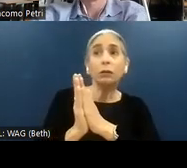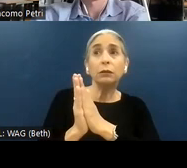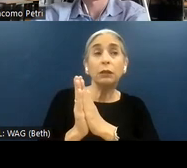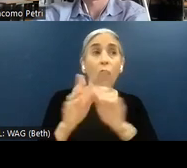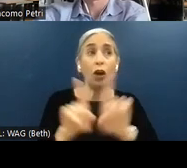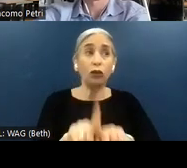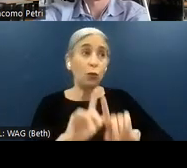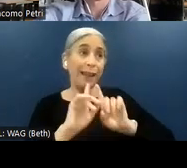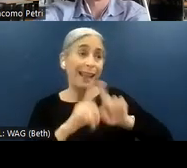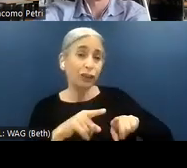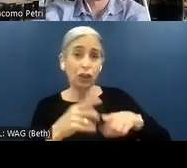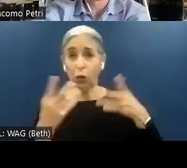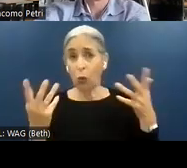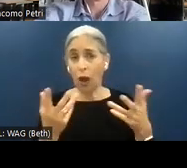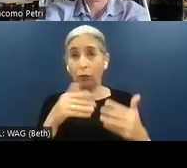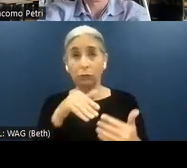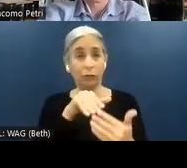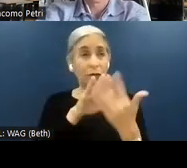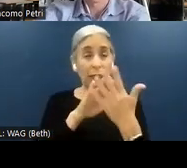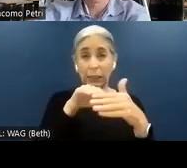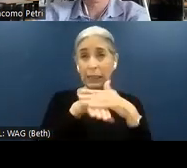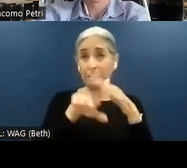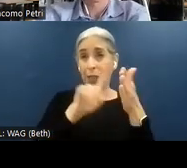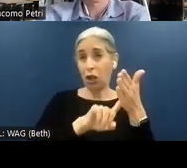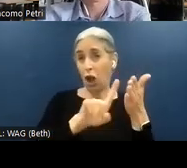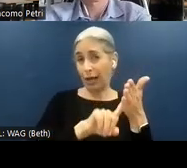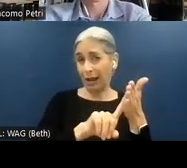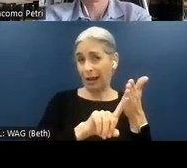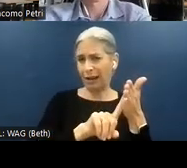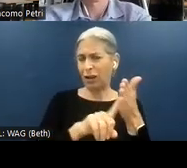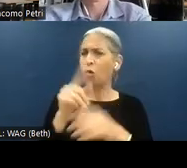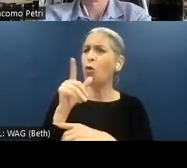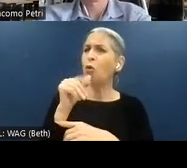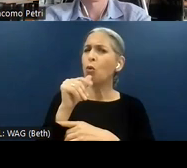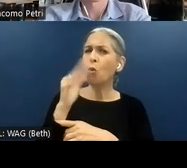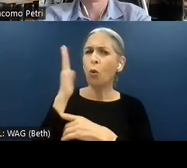when we are facing accessibility audit is who is going to analyze the audit and take